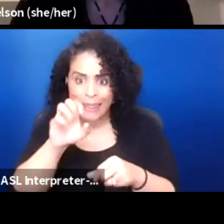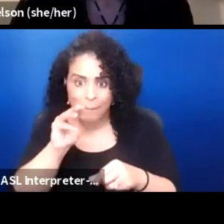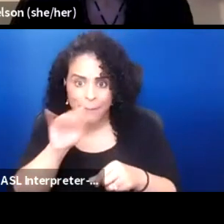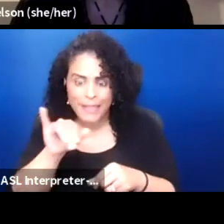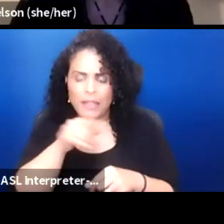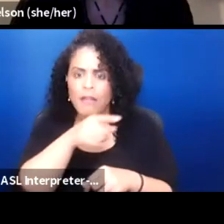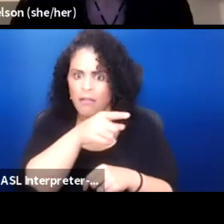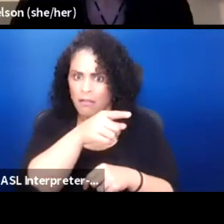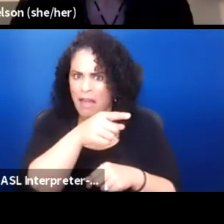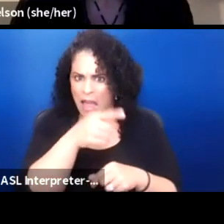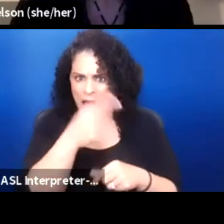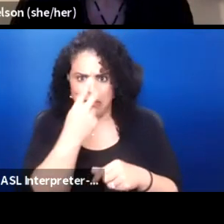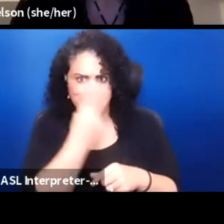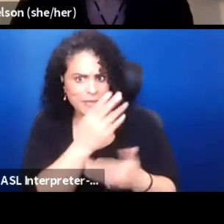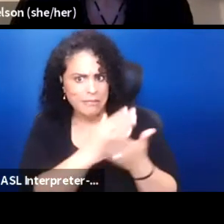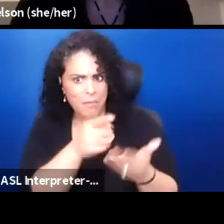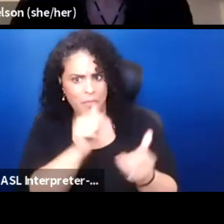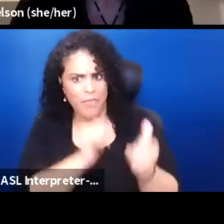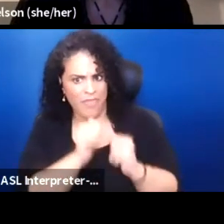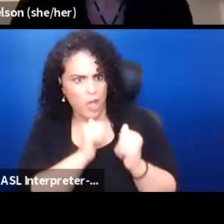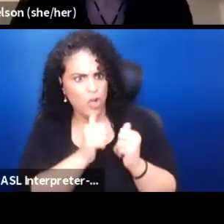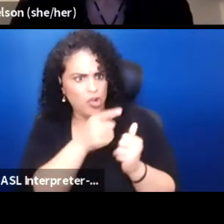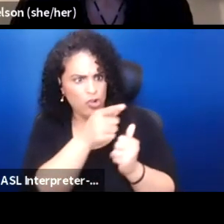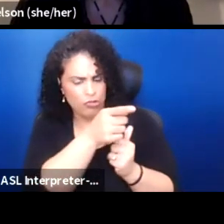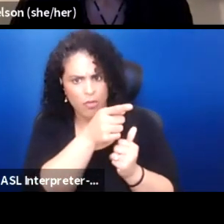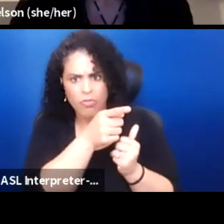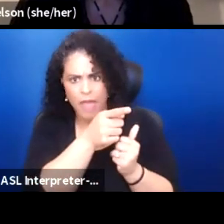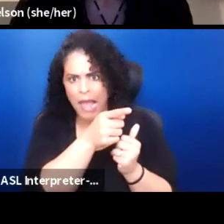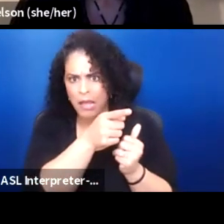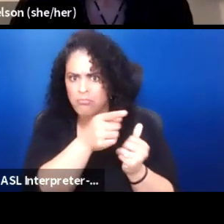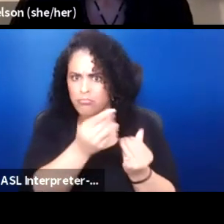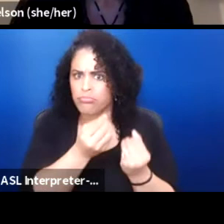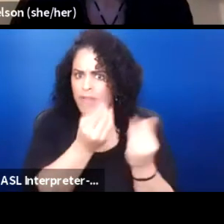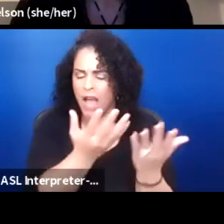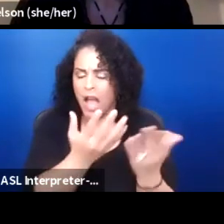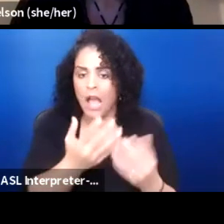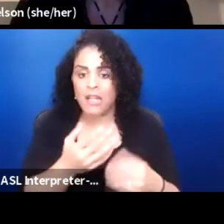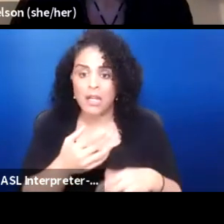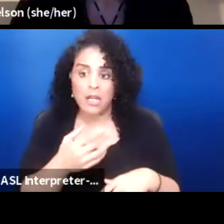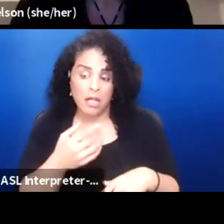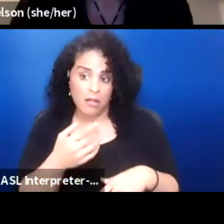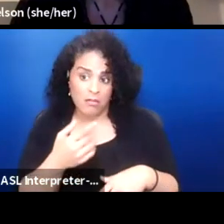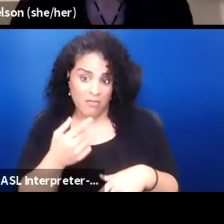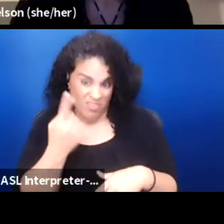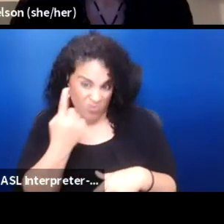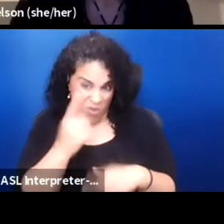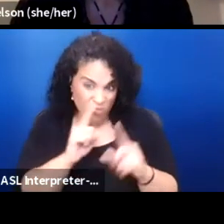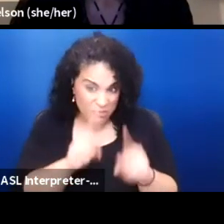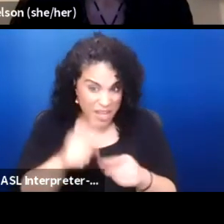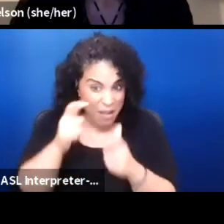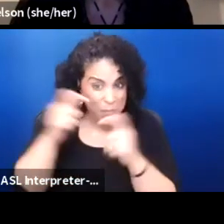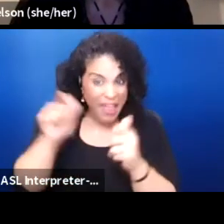well, we'll do it ourselves. And that's one response, I think. Can the big theater companies say, well, we want to support that.